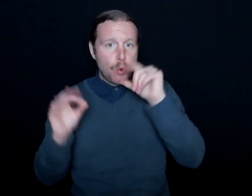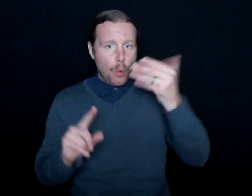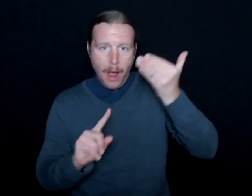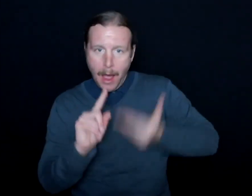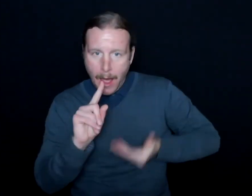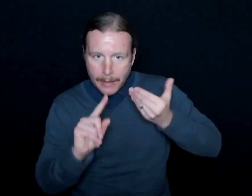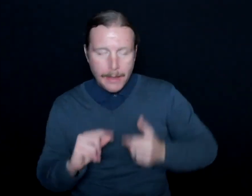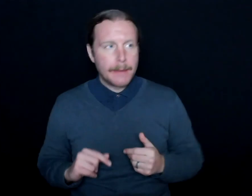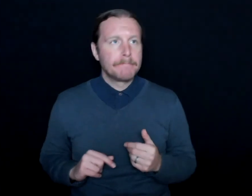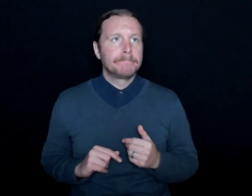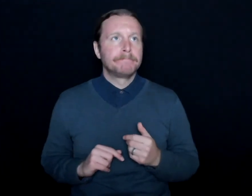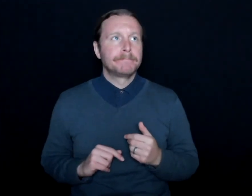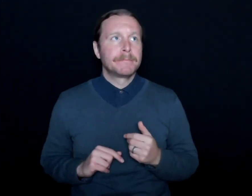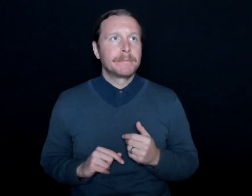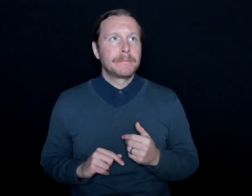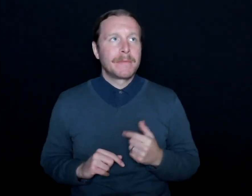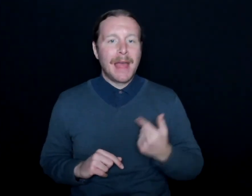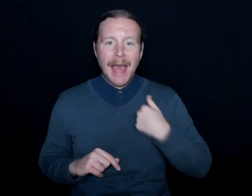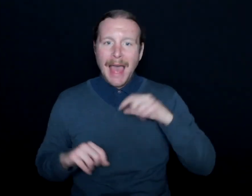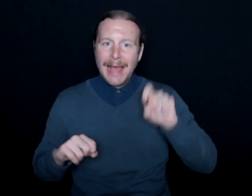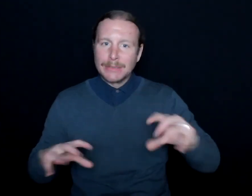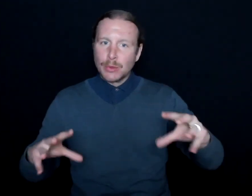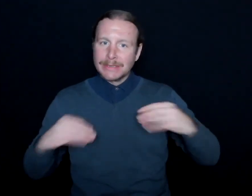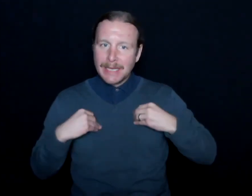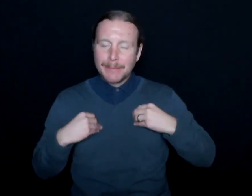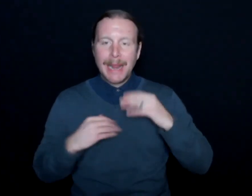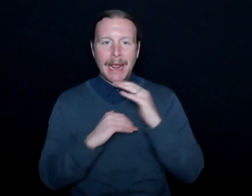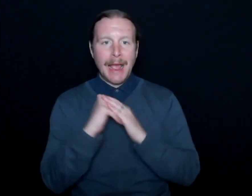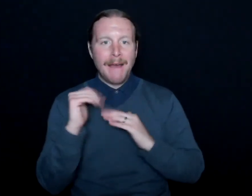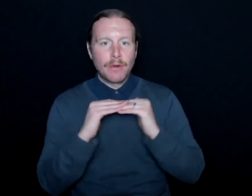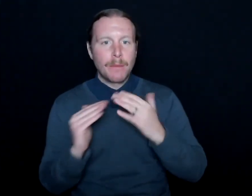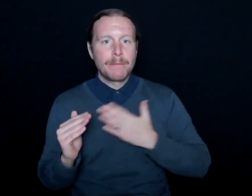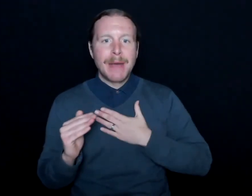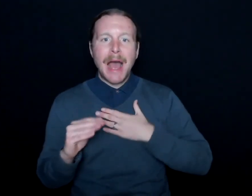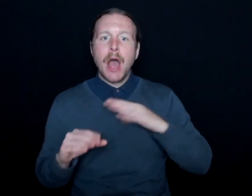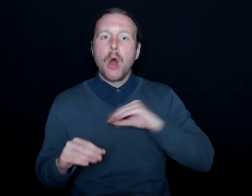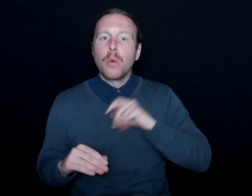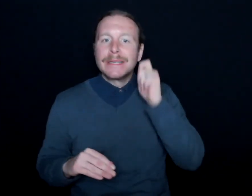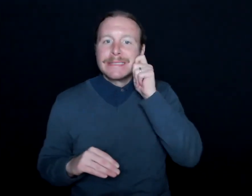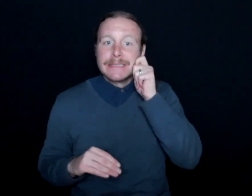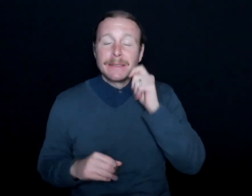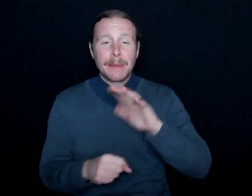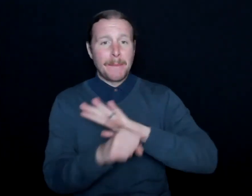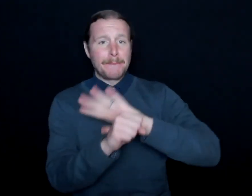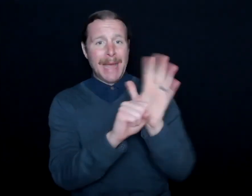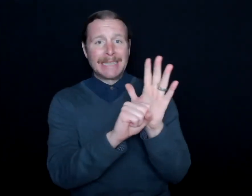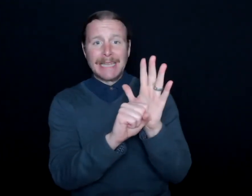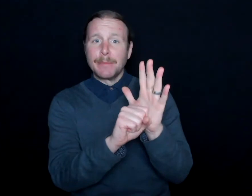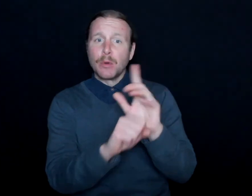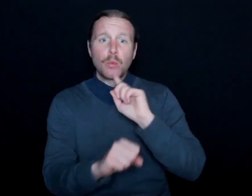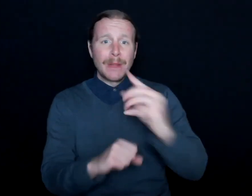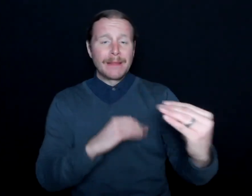And I had to be OK with that and get comfortable in my own skin. The pandemic really allowed me to say,